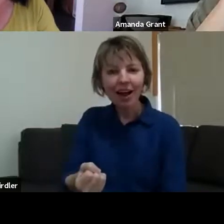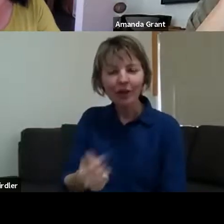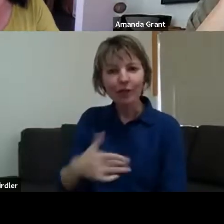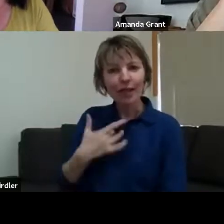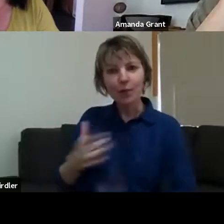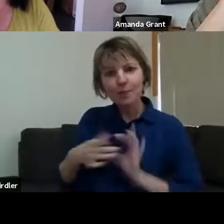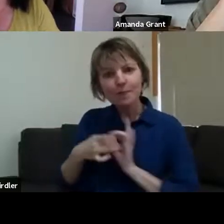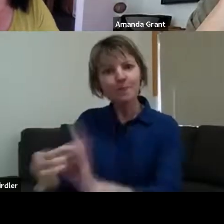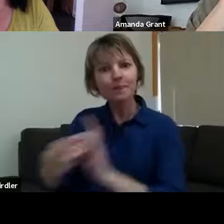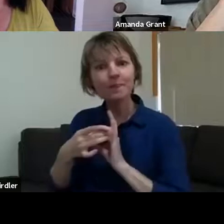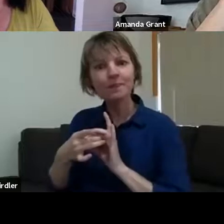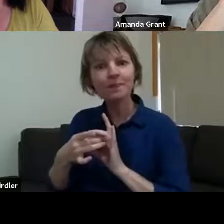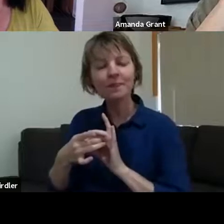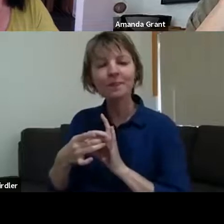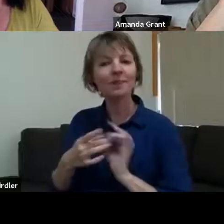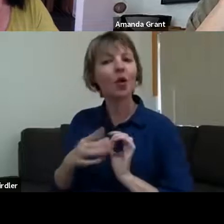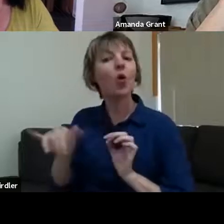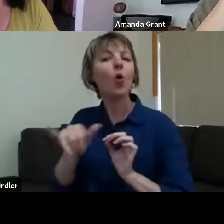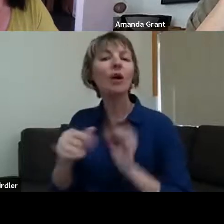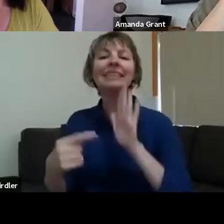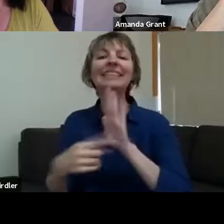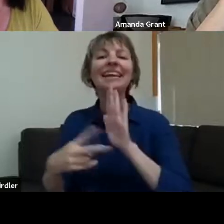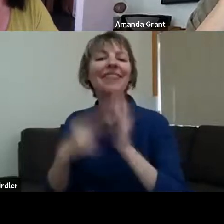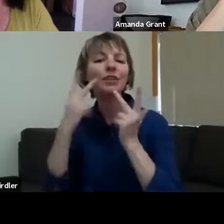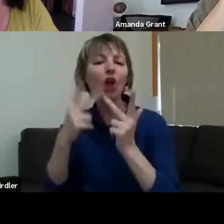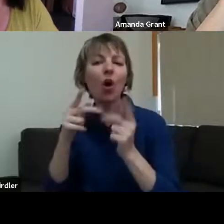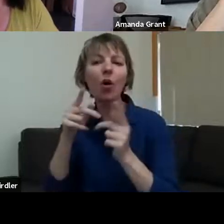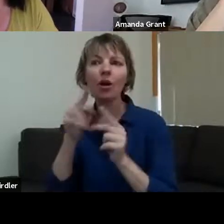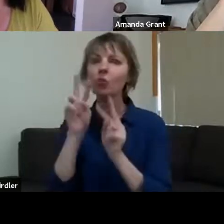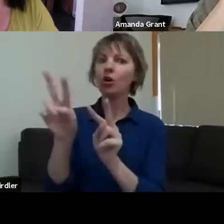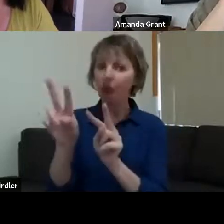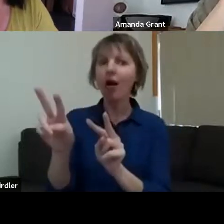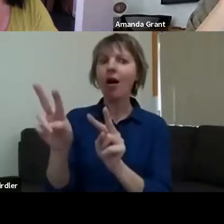that fear and horror that the soldiers felt and this longing and